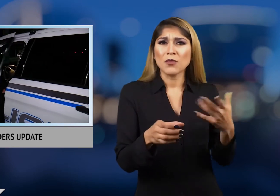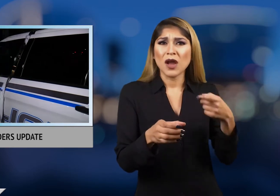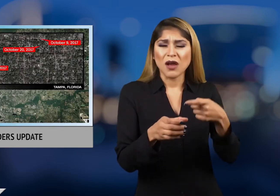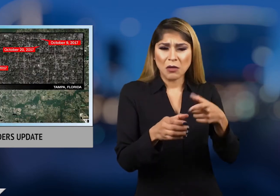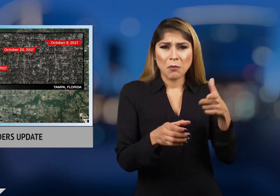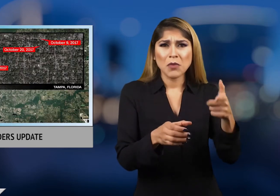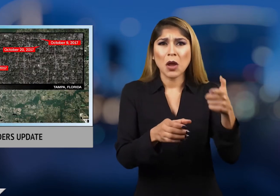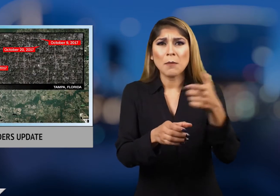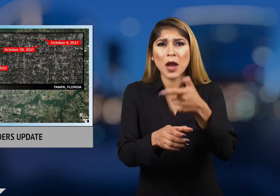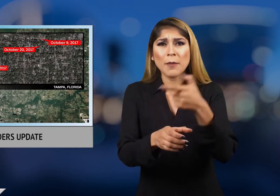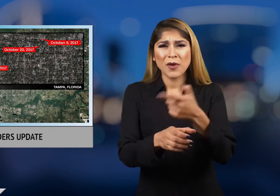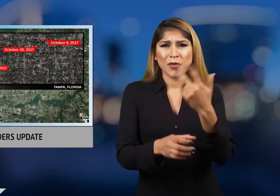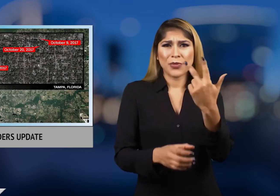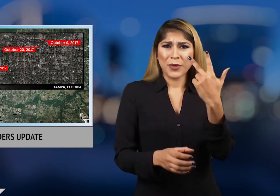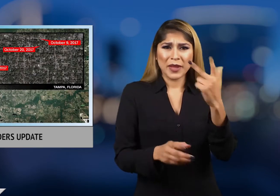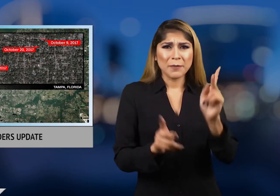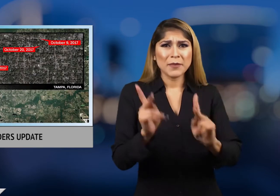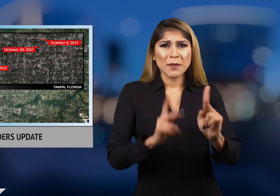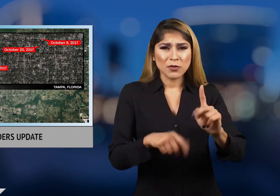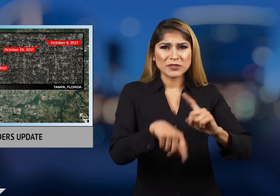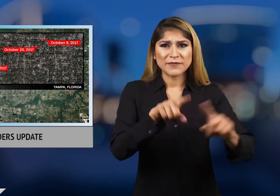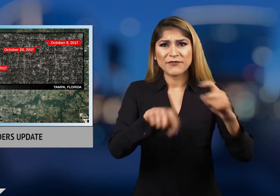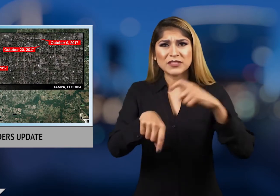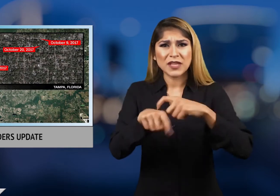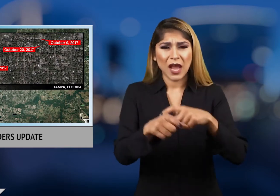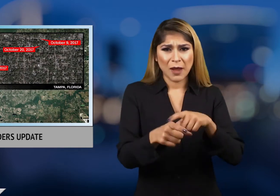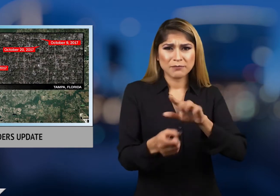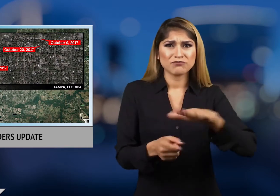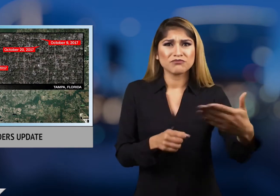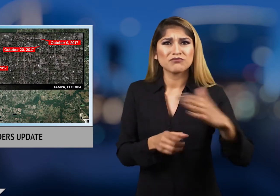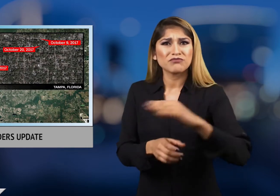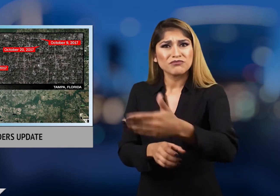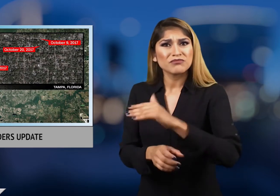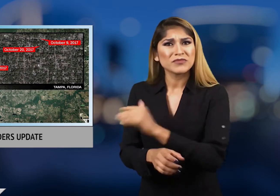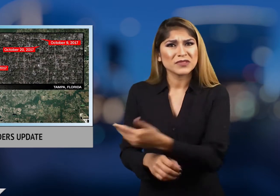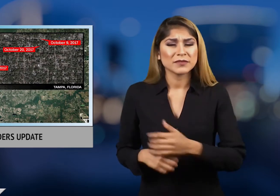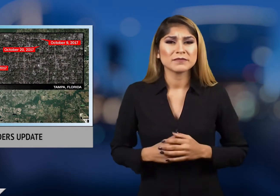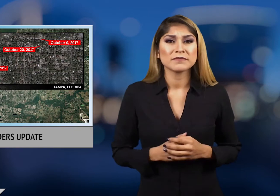Seminole Heights neighborhood.